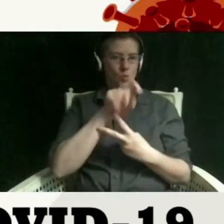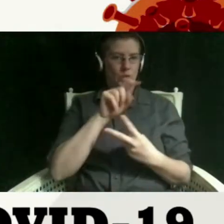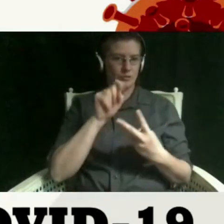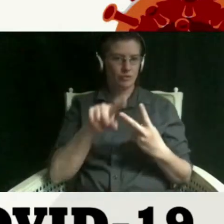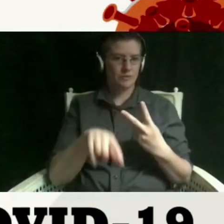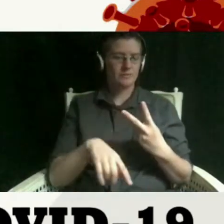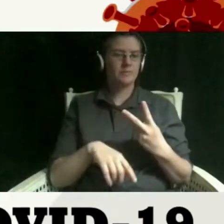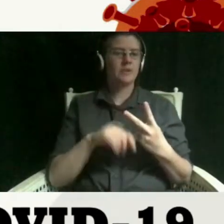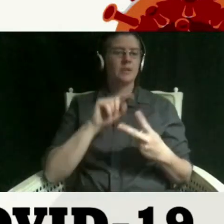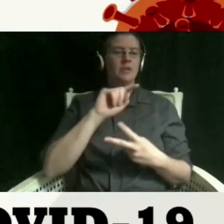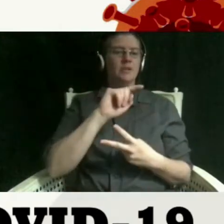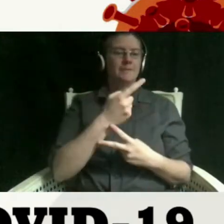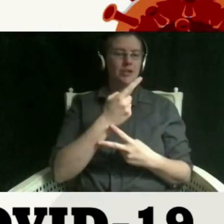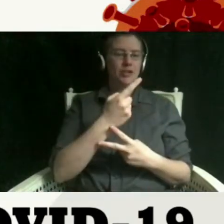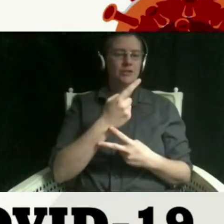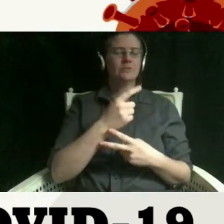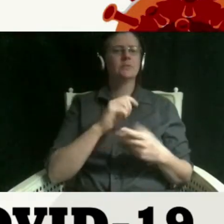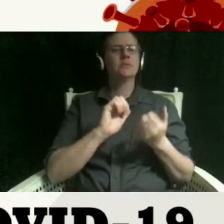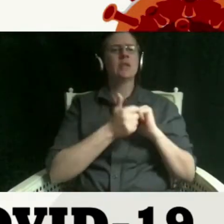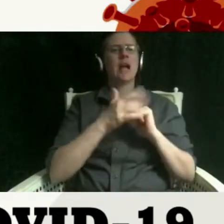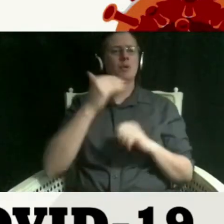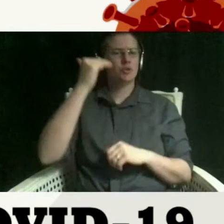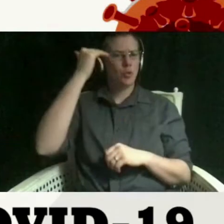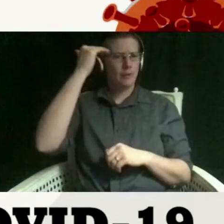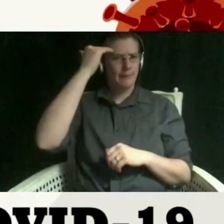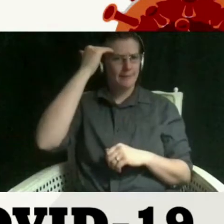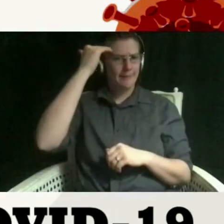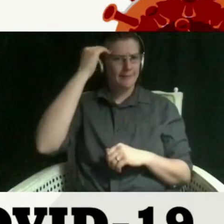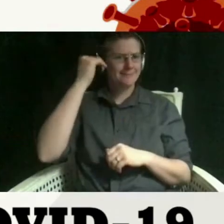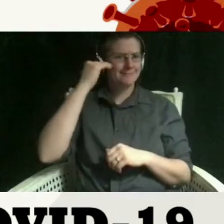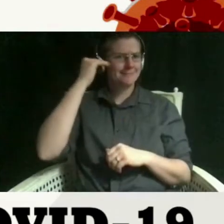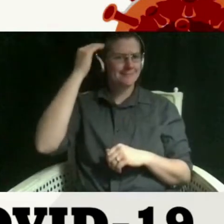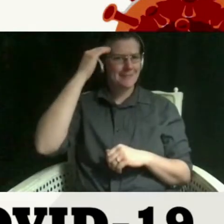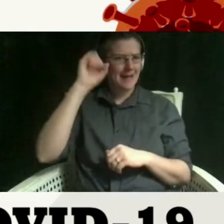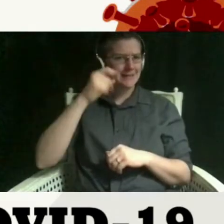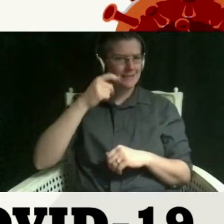change from before quarantine to now and to answer that i'd say